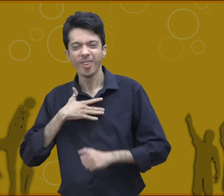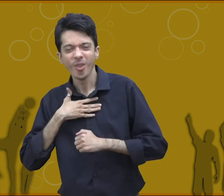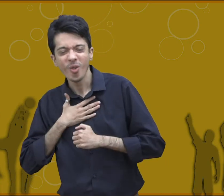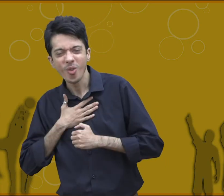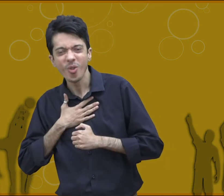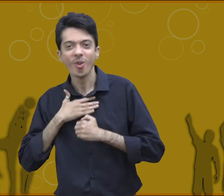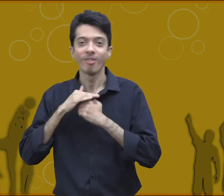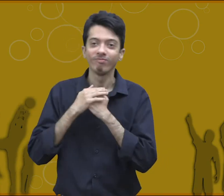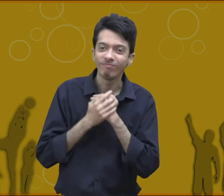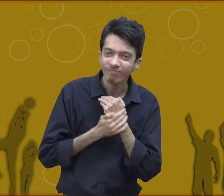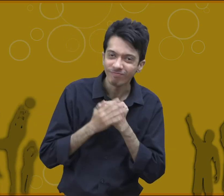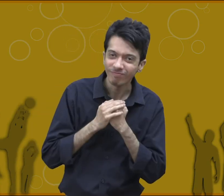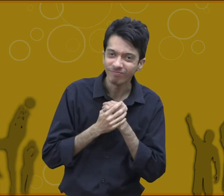sympathy